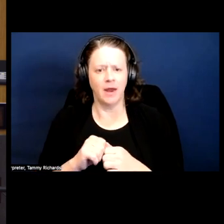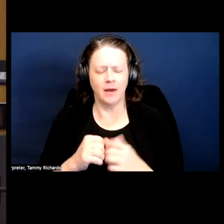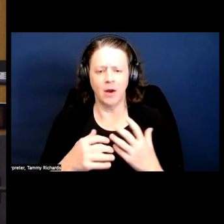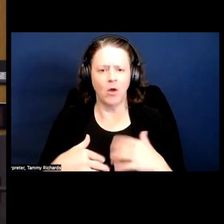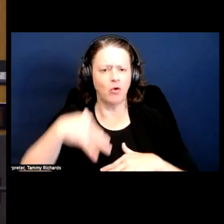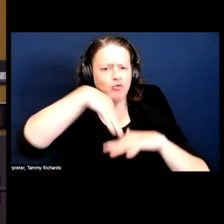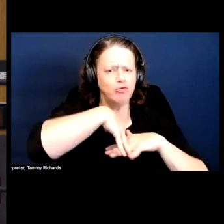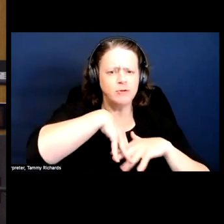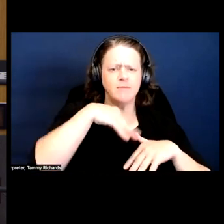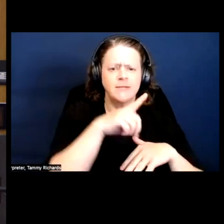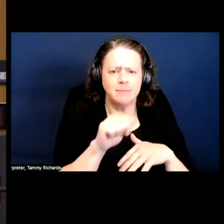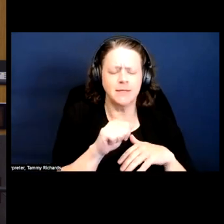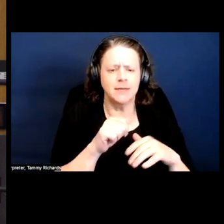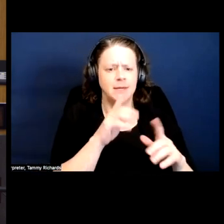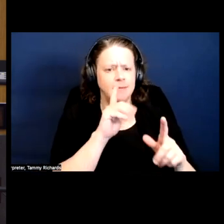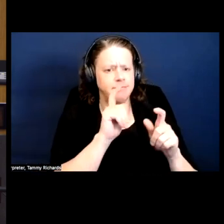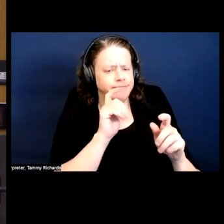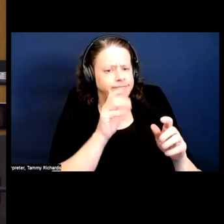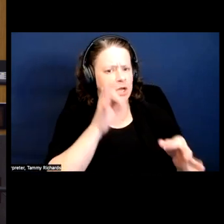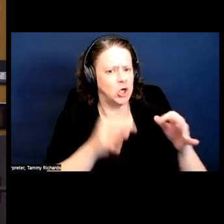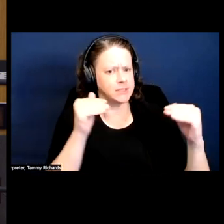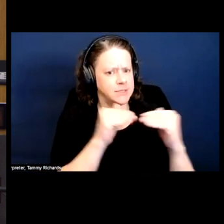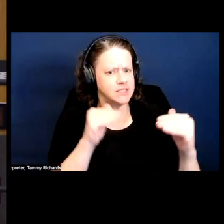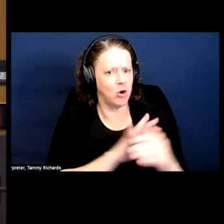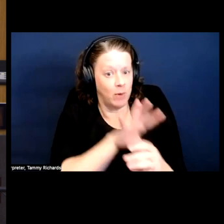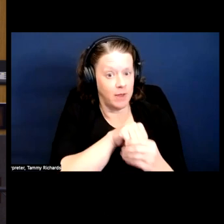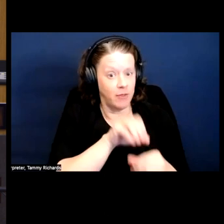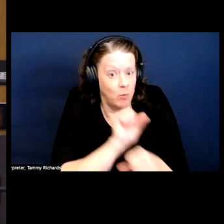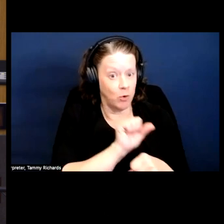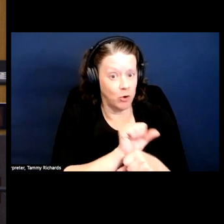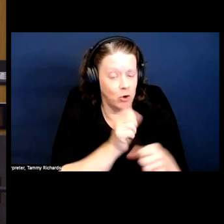of disability justice are in some of this work. It's already there.